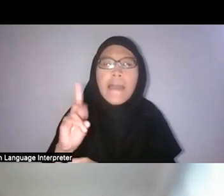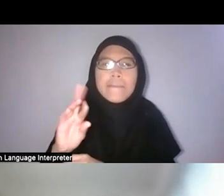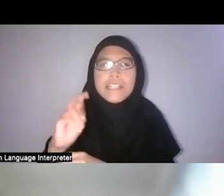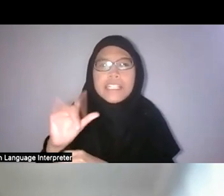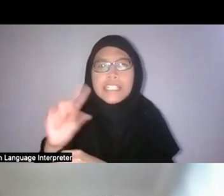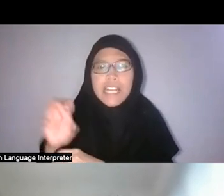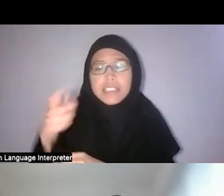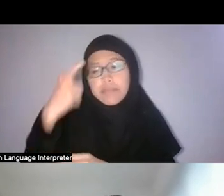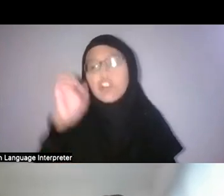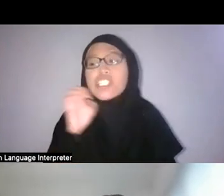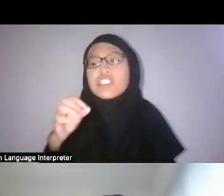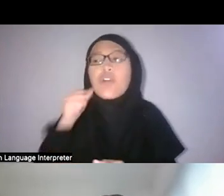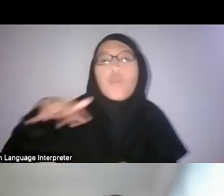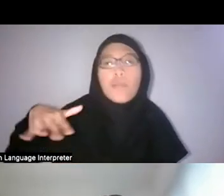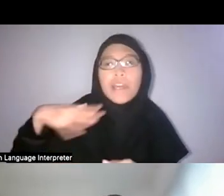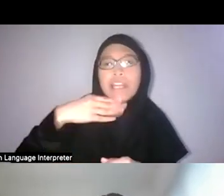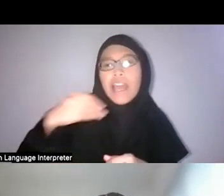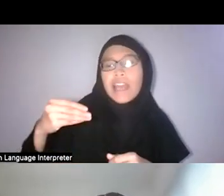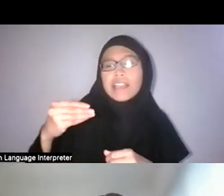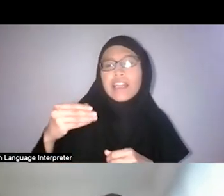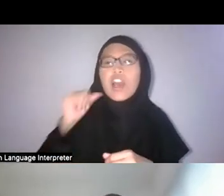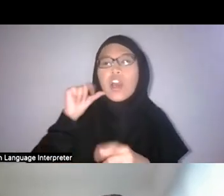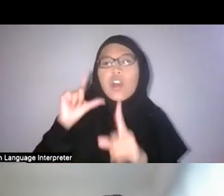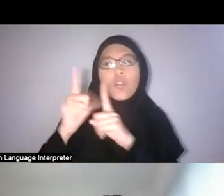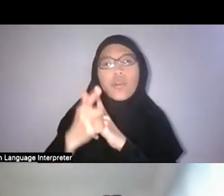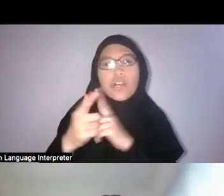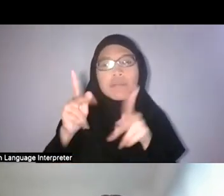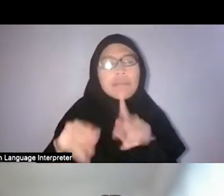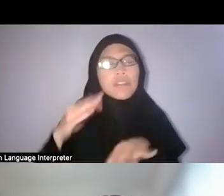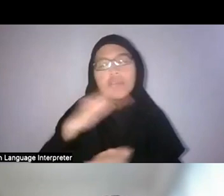And the locals wouldn’t have had the resources or knowledge to do this.